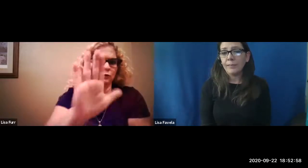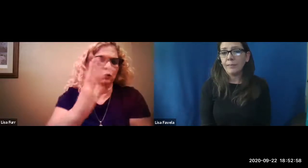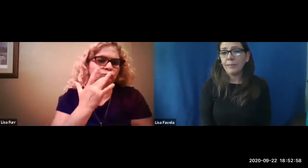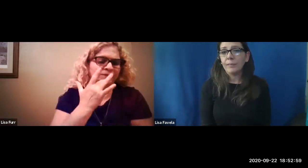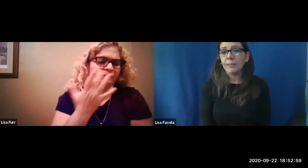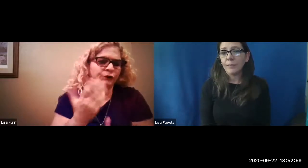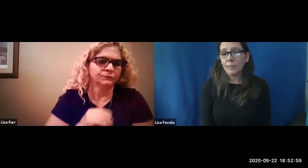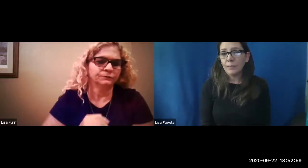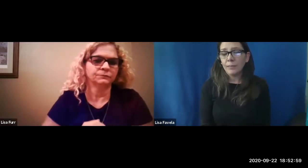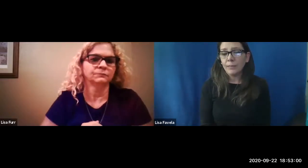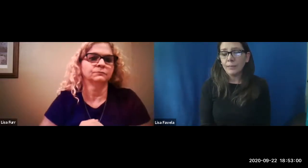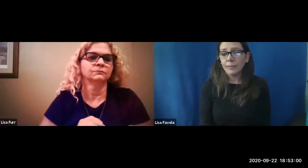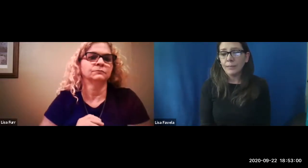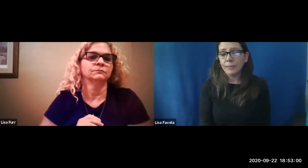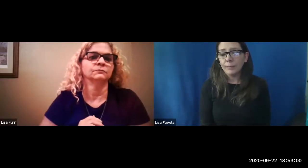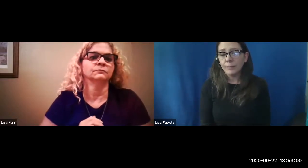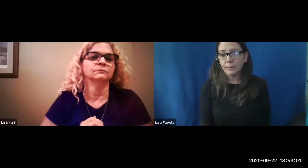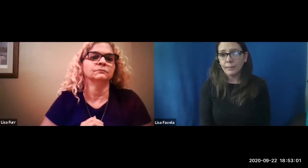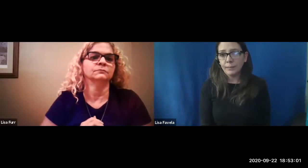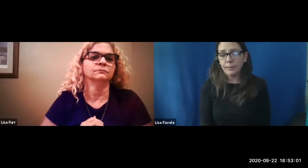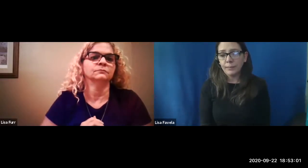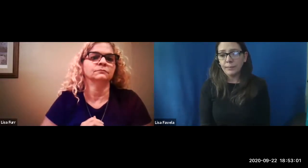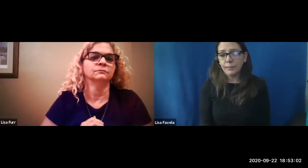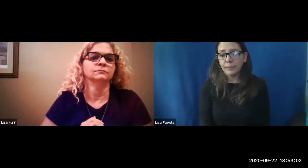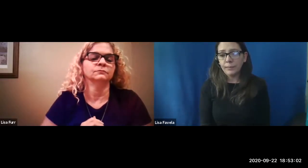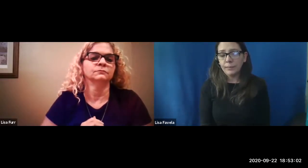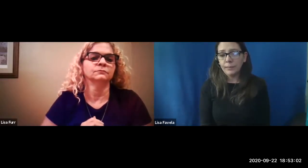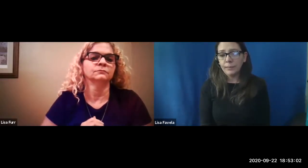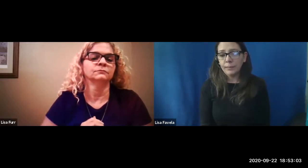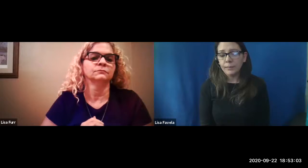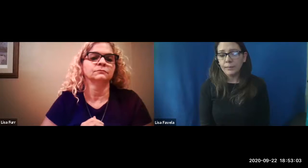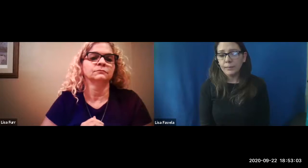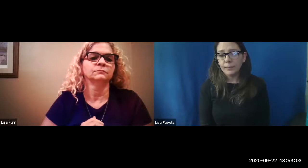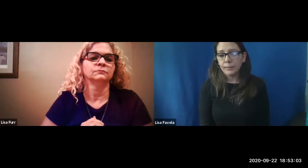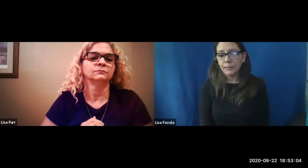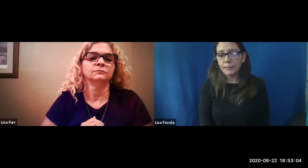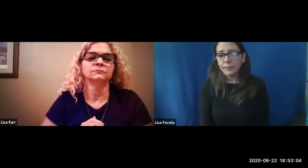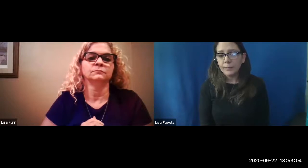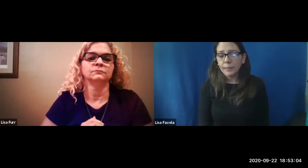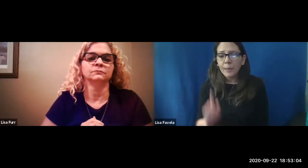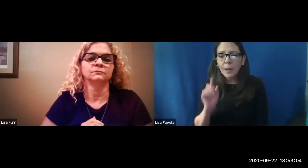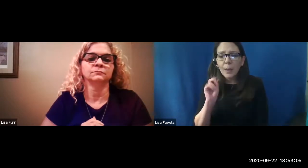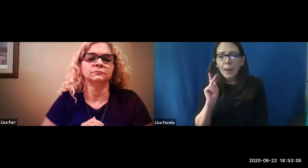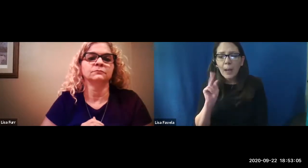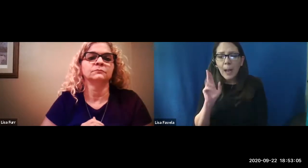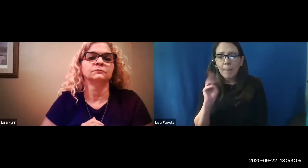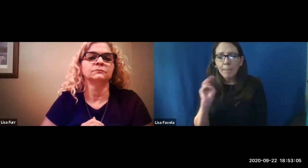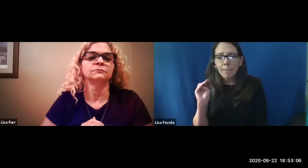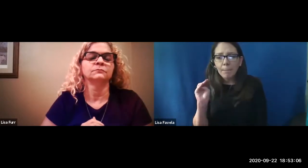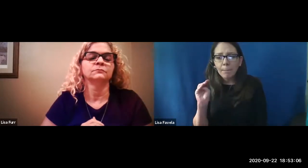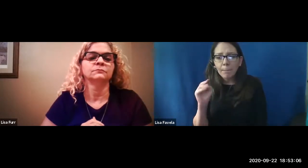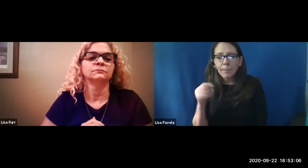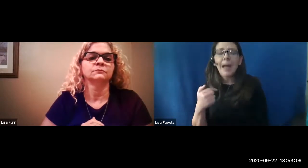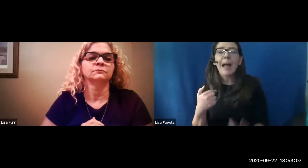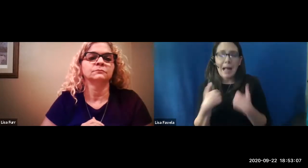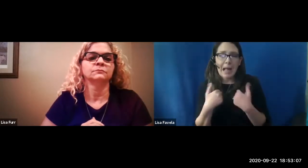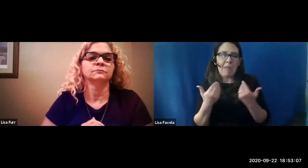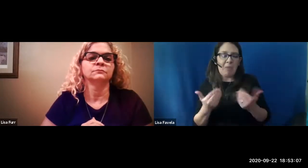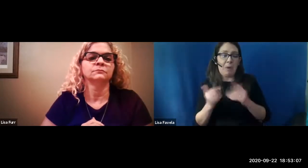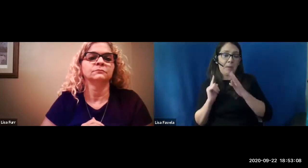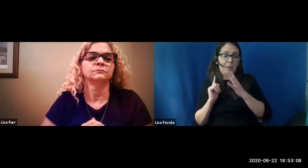the interpreter whatever you prefer